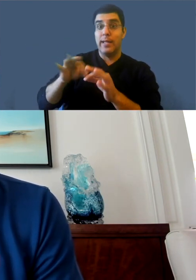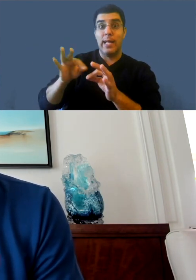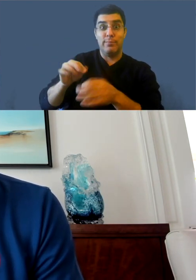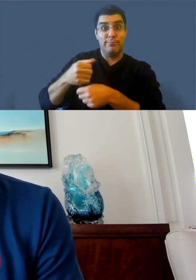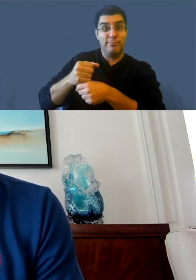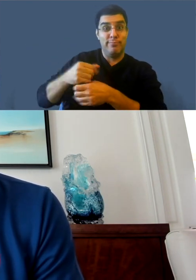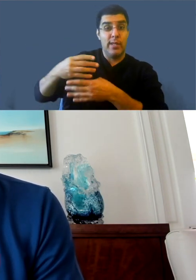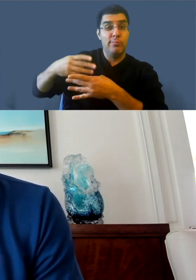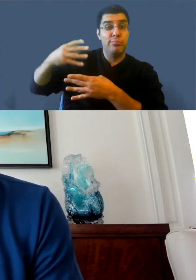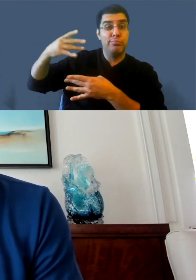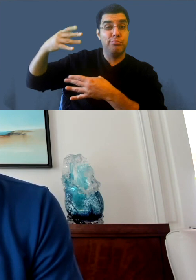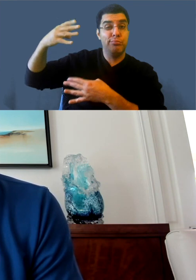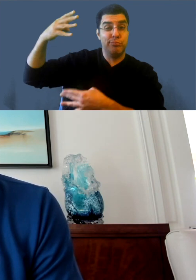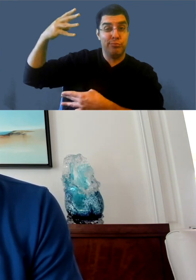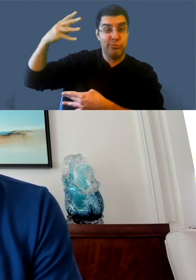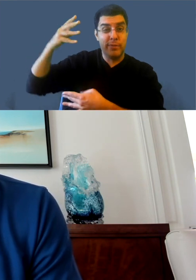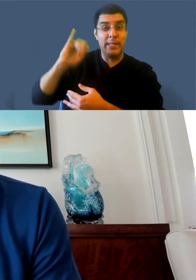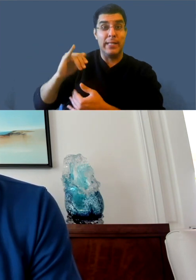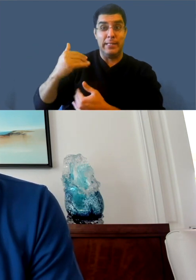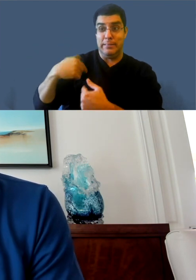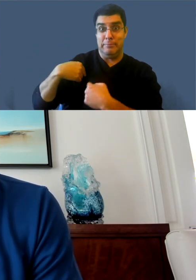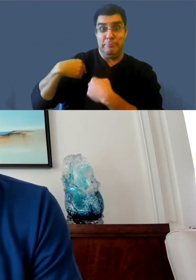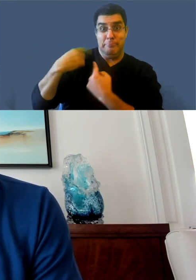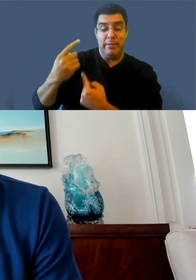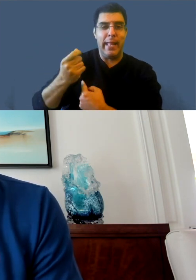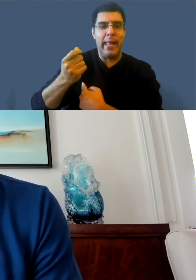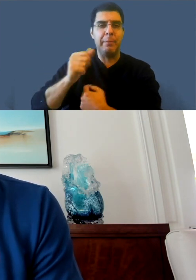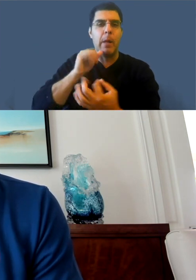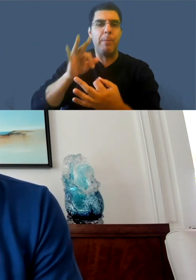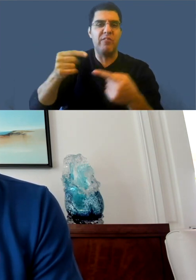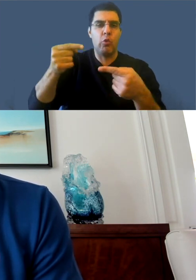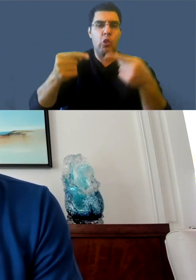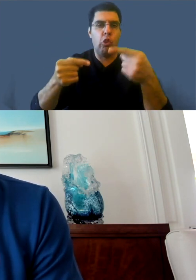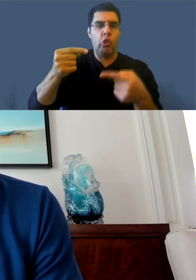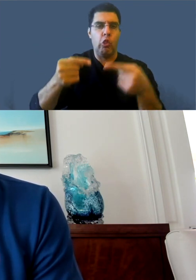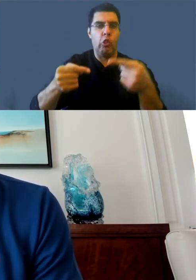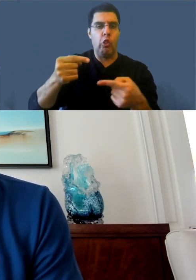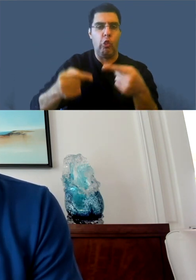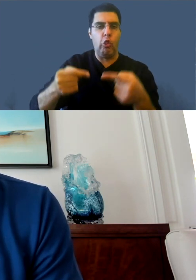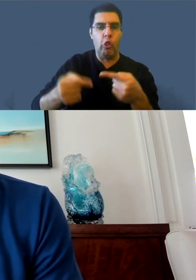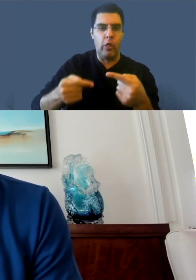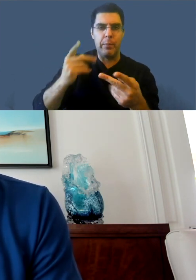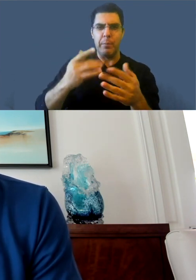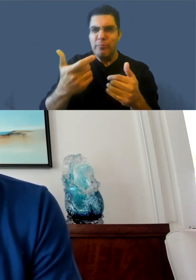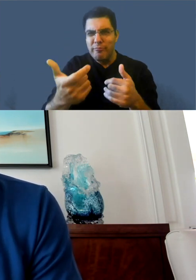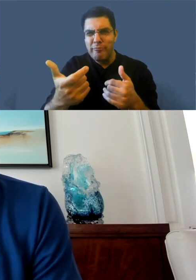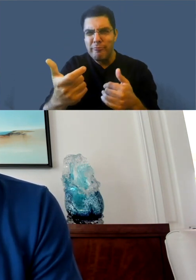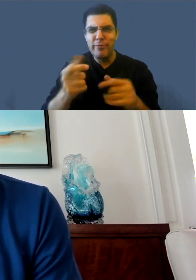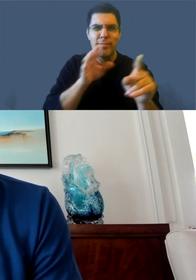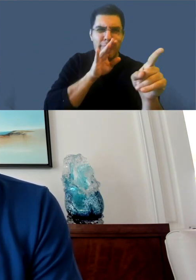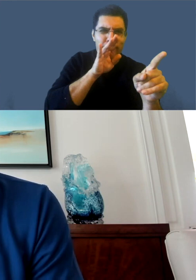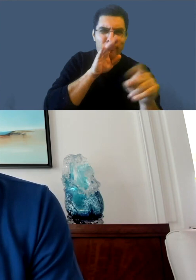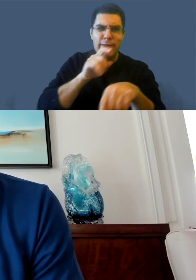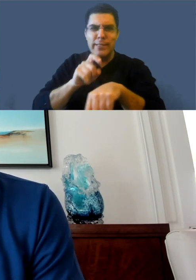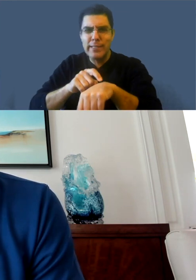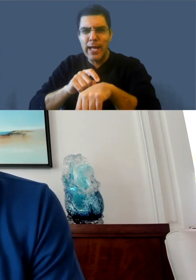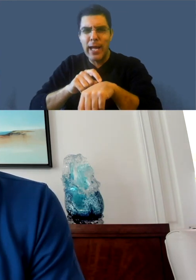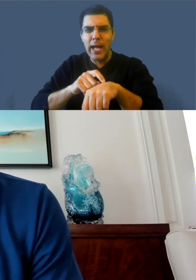but it's basically you go in there you edit, as you edit the player shows you exactly the right spot. So you can hear what you said.